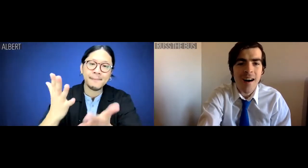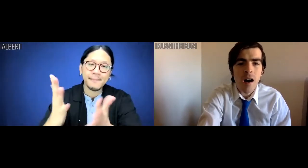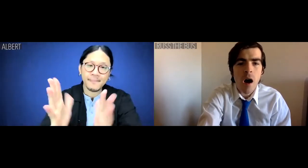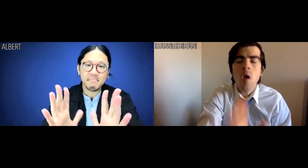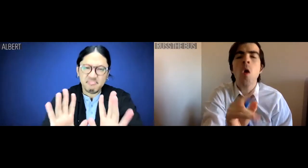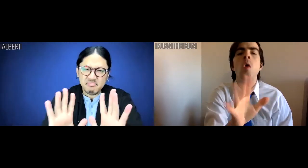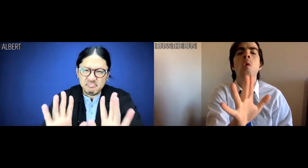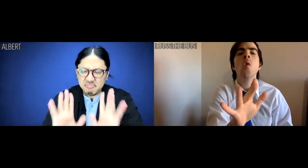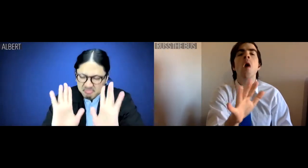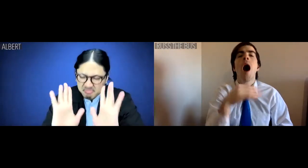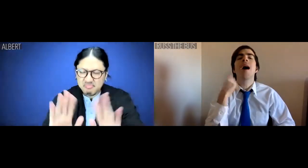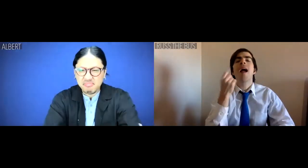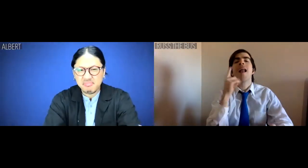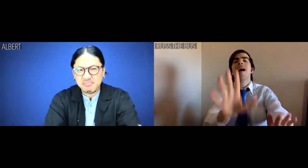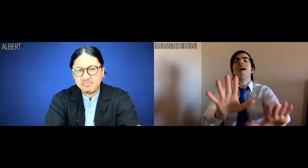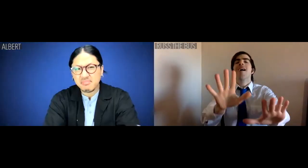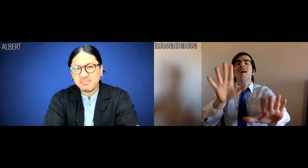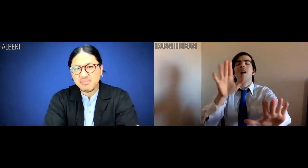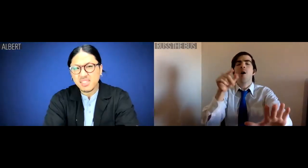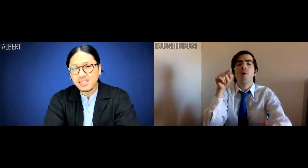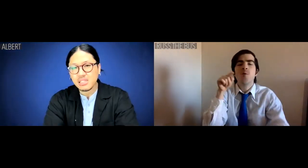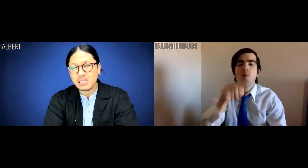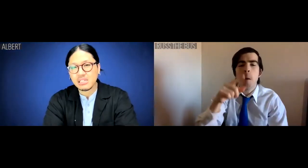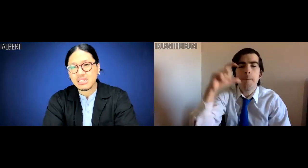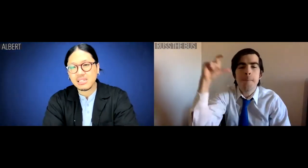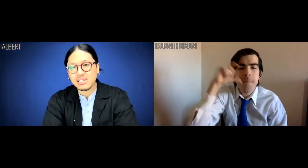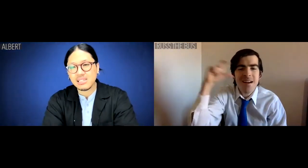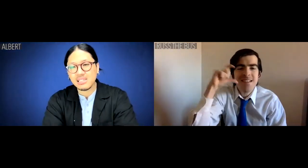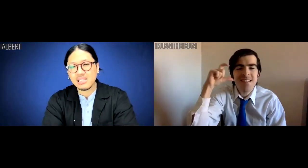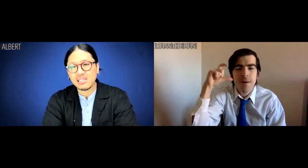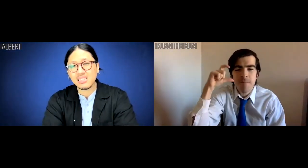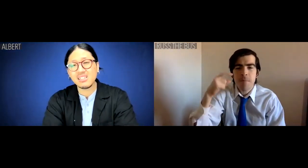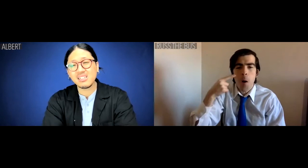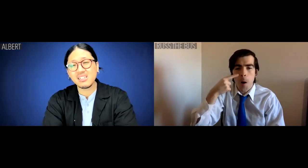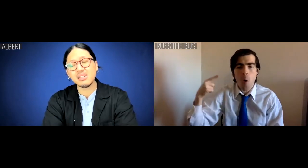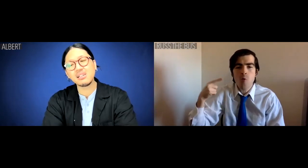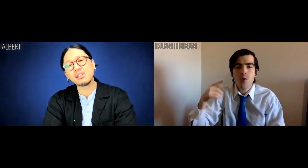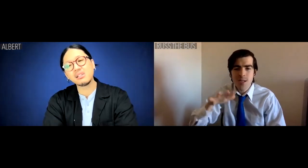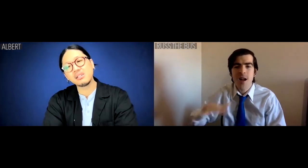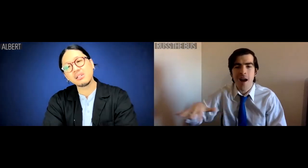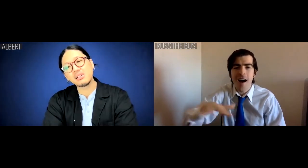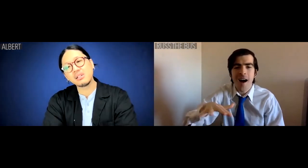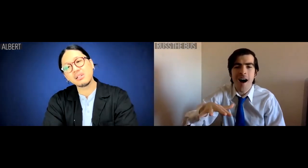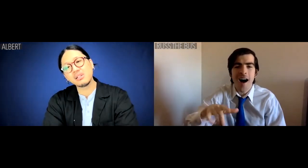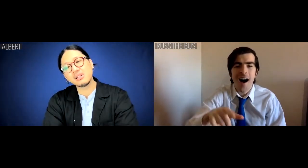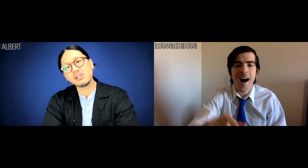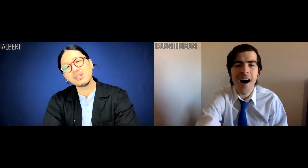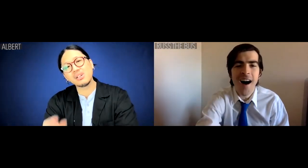Russ the Bus: Nah-nah, I'll get it. You're Uyghur from Kyrgyzstan.